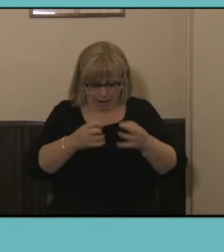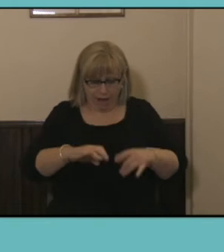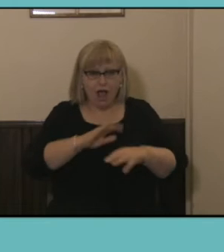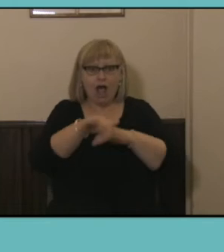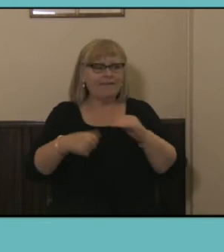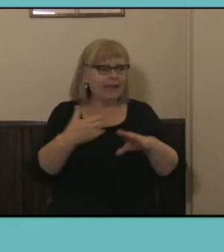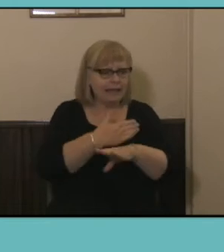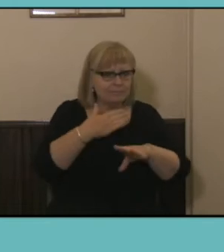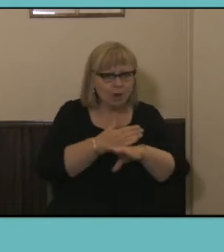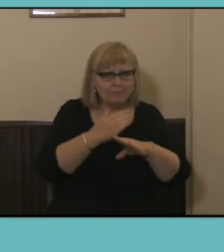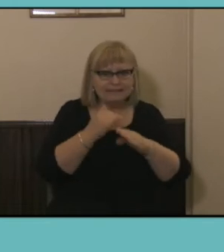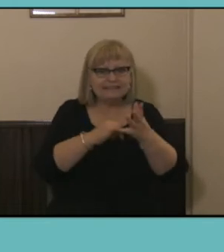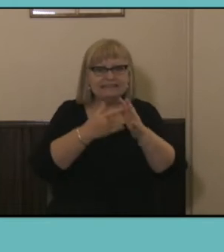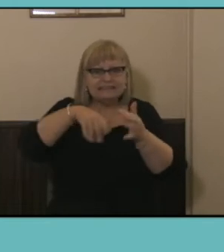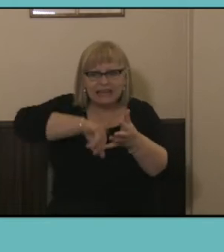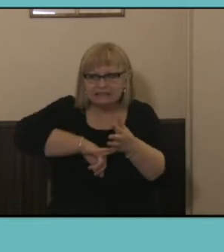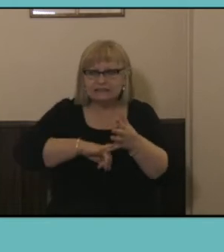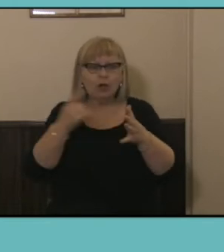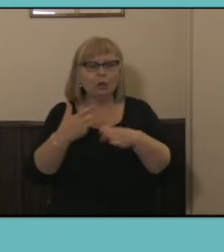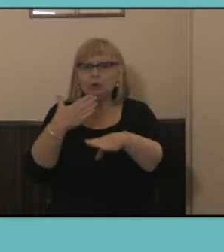broader labor force status of the Australian population and that really